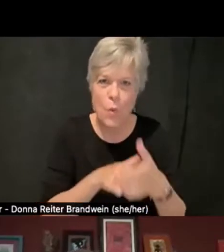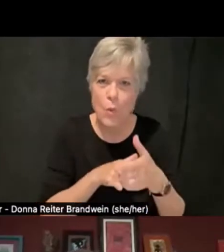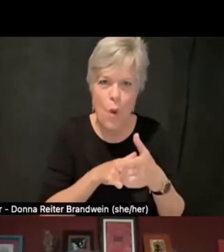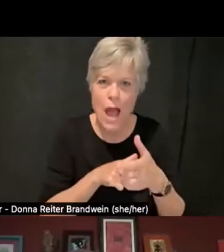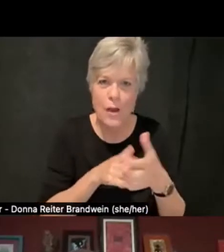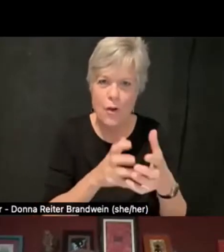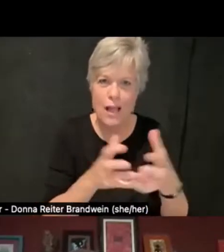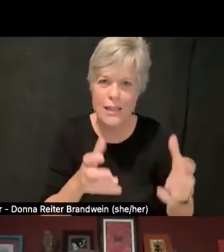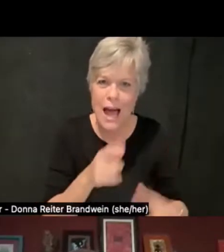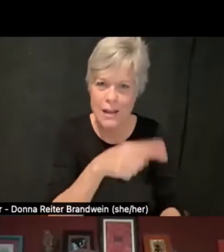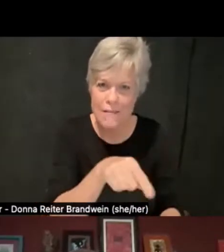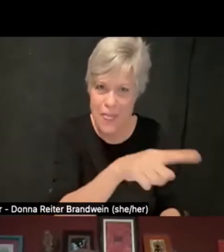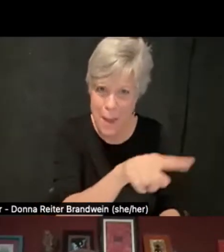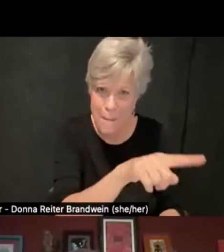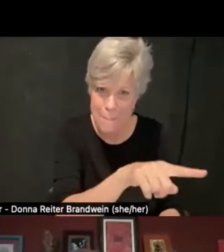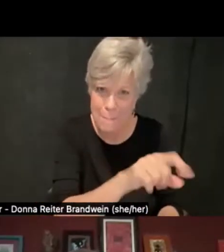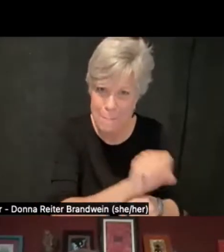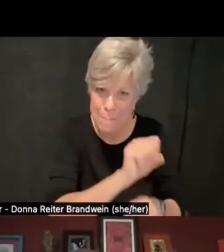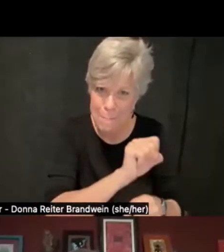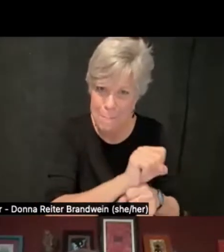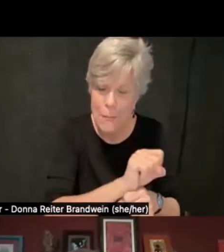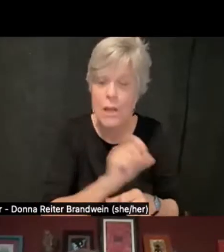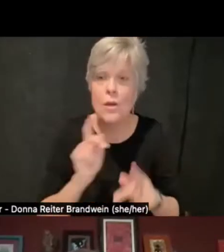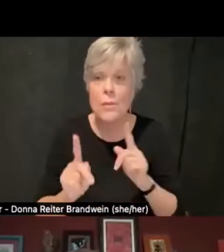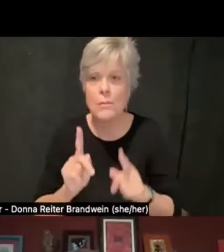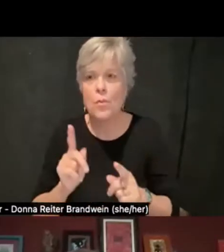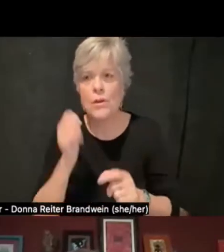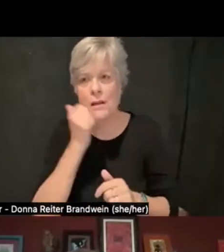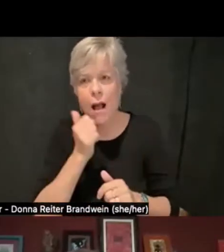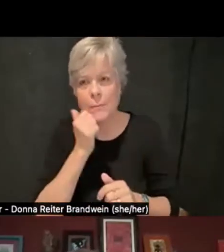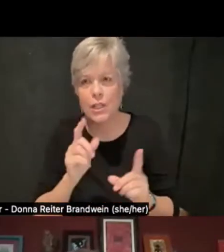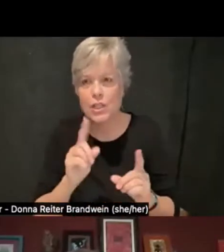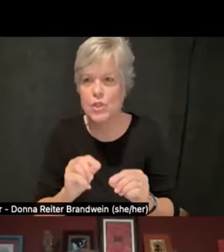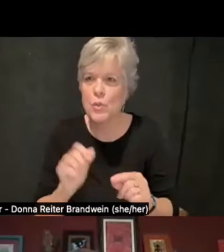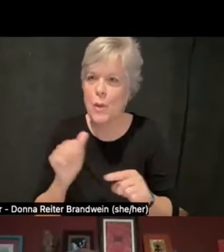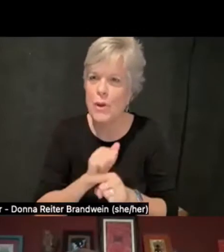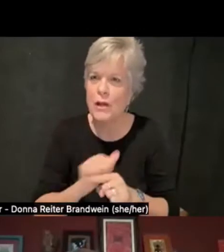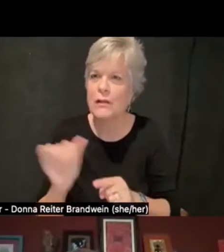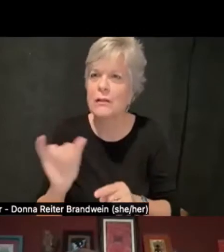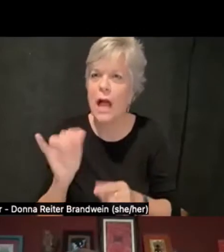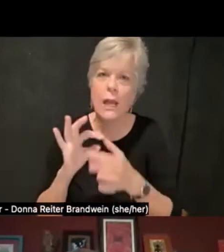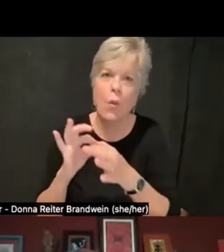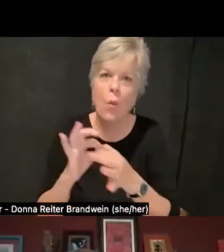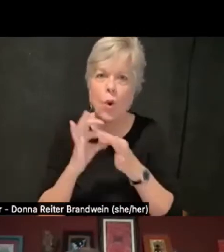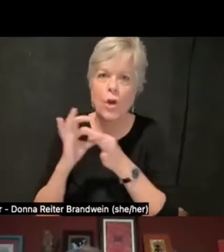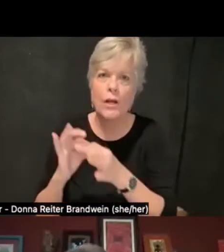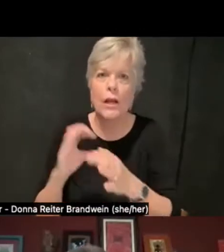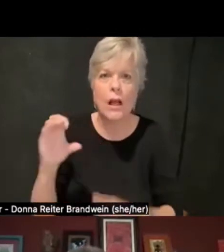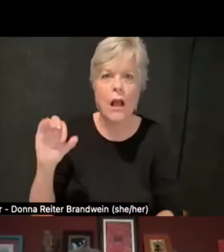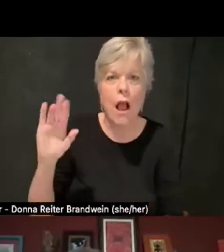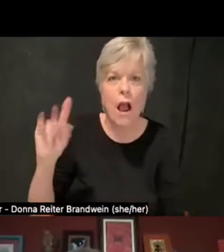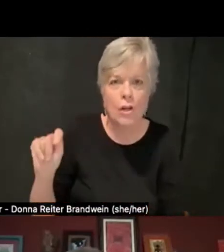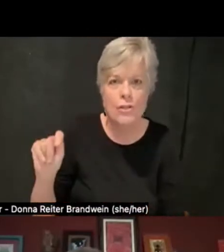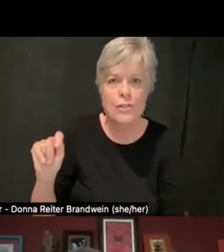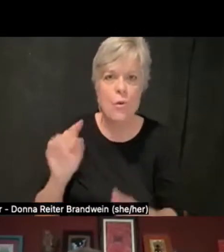So the things that folks would commonly do are practices like coordinating CARTs or captioning,